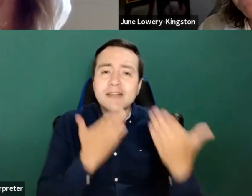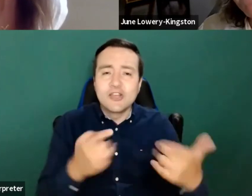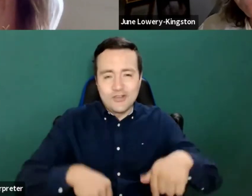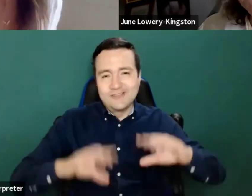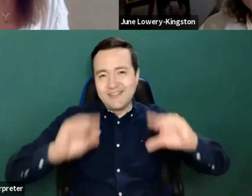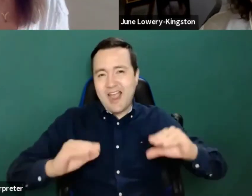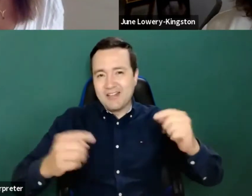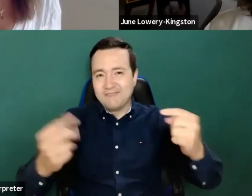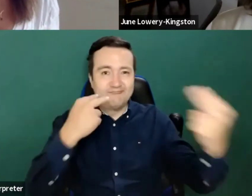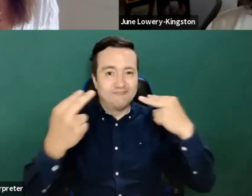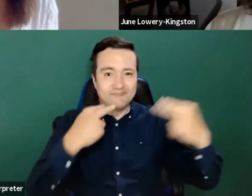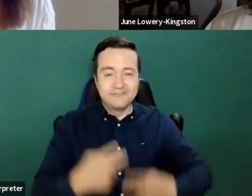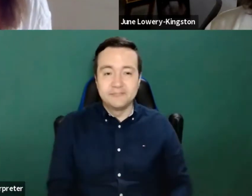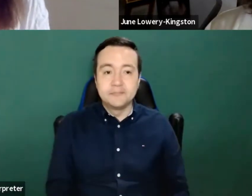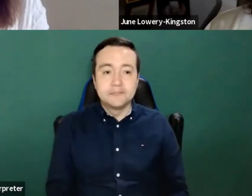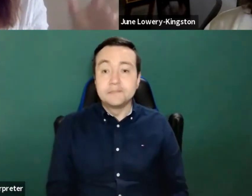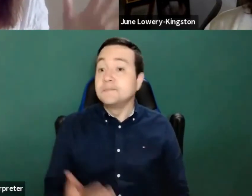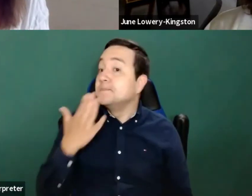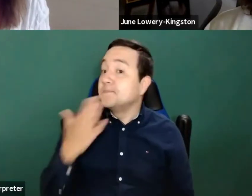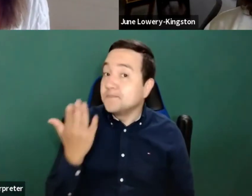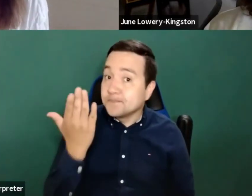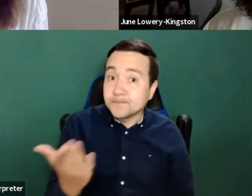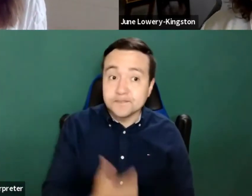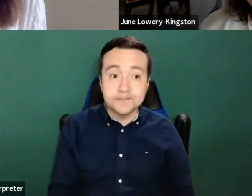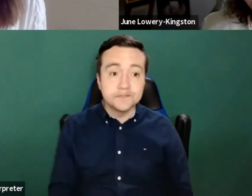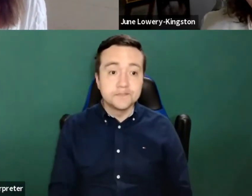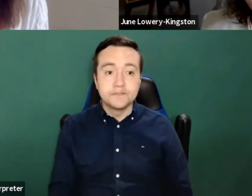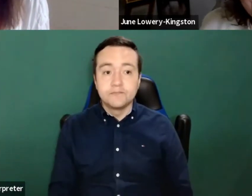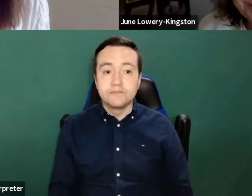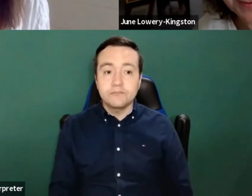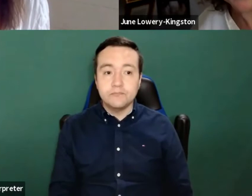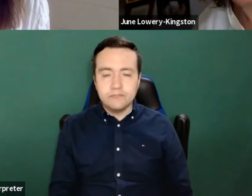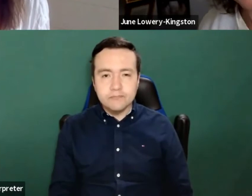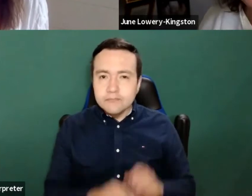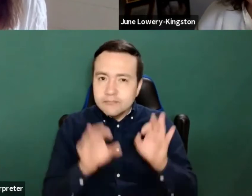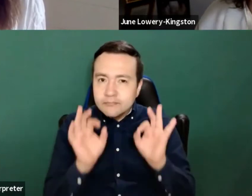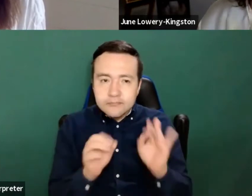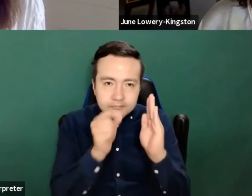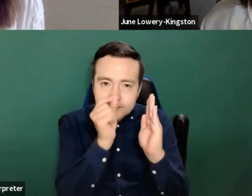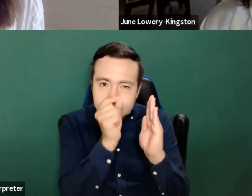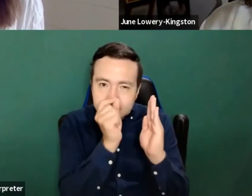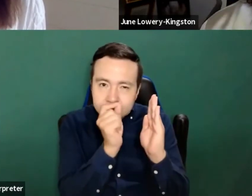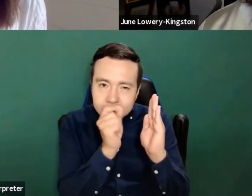It was a very swift and and also detailed overview of where we are right now.